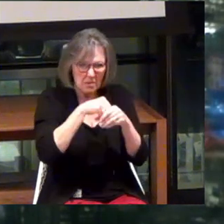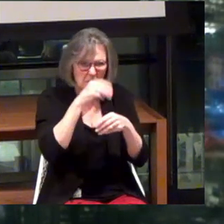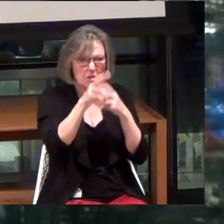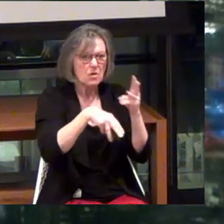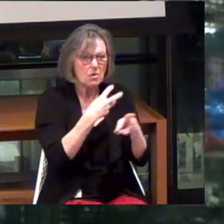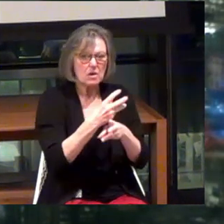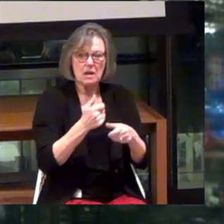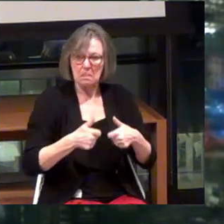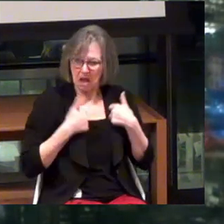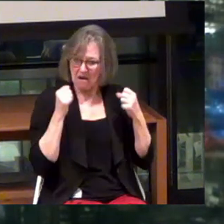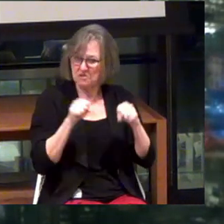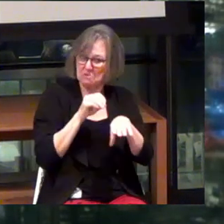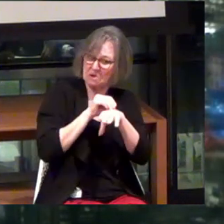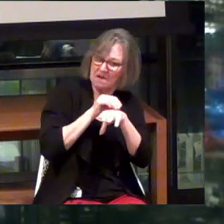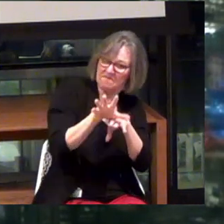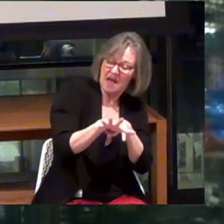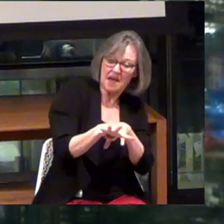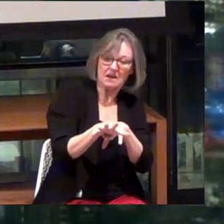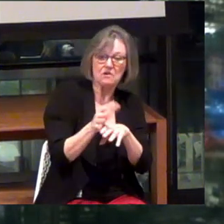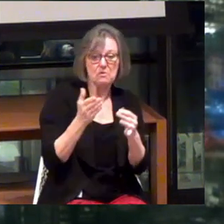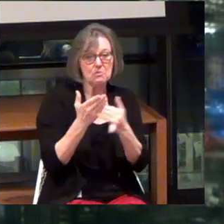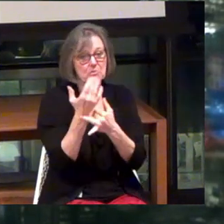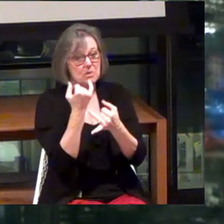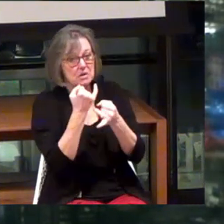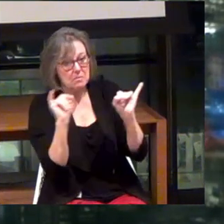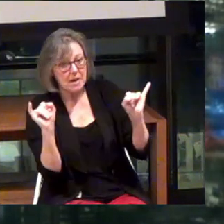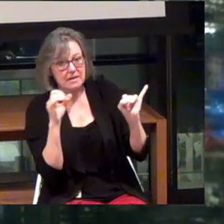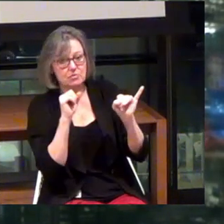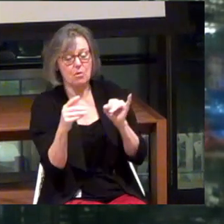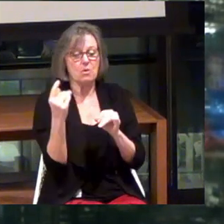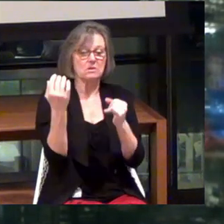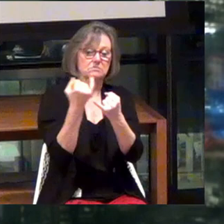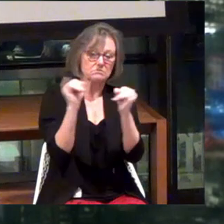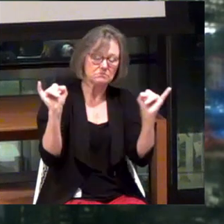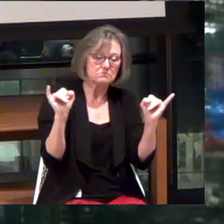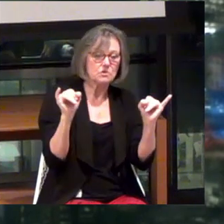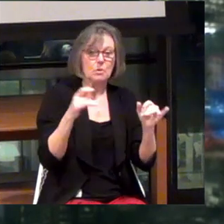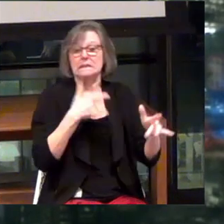whose lives you could affect, either through independence or autonomy or excitement or